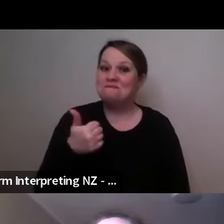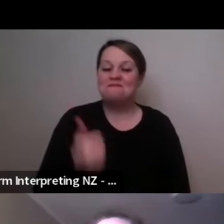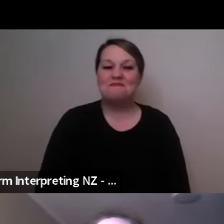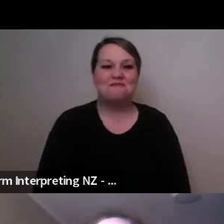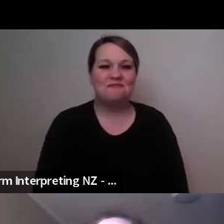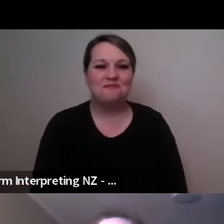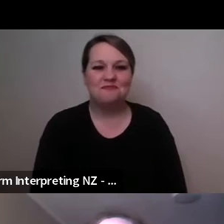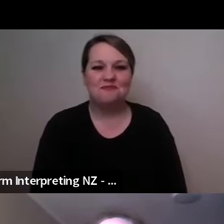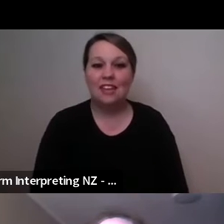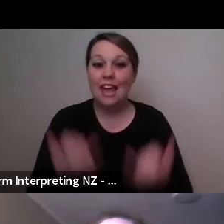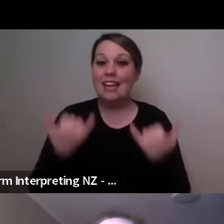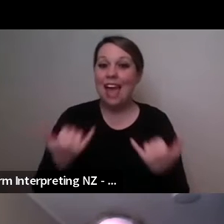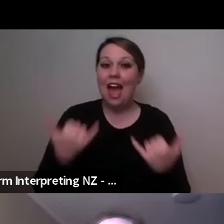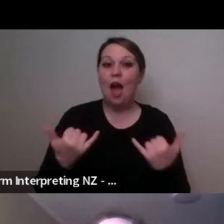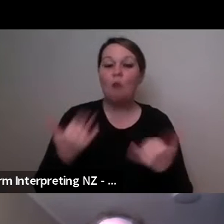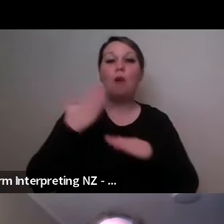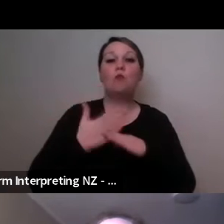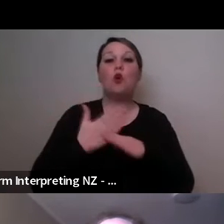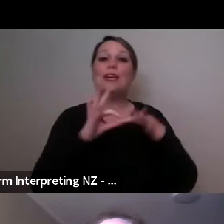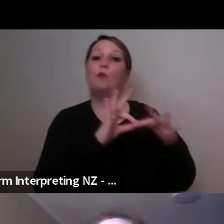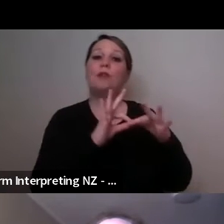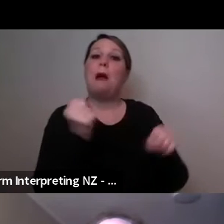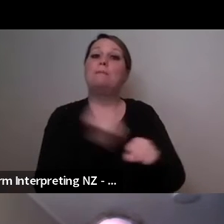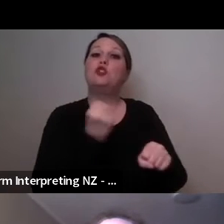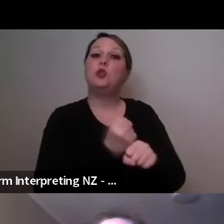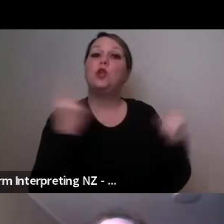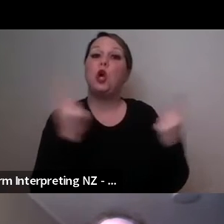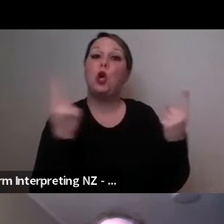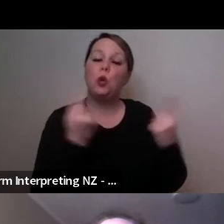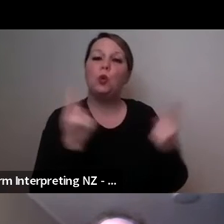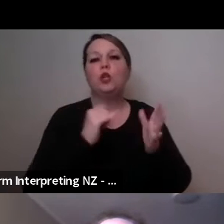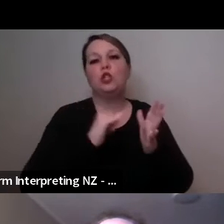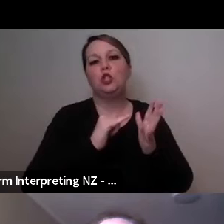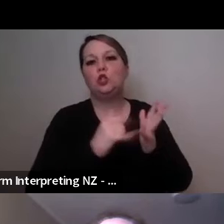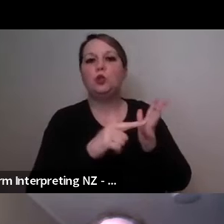I'm working with my producer Susan Hay and we we've got some funding through Creative Scotland